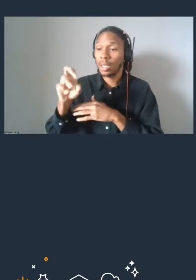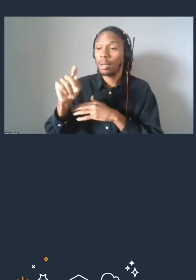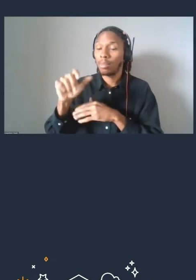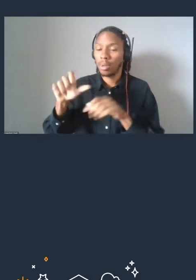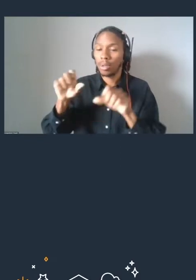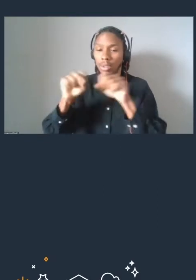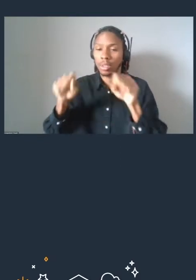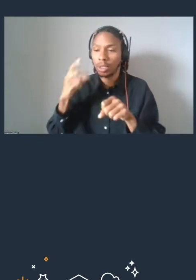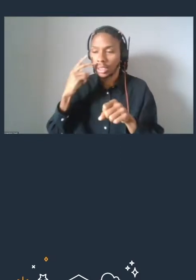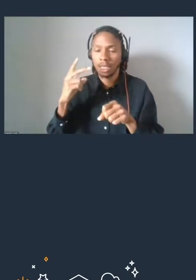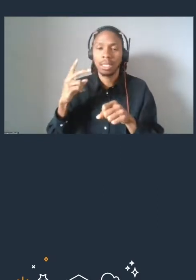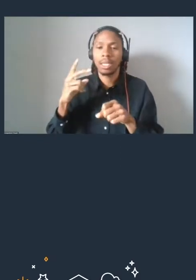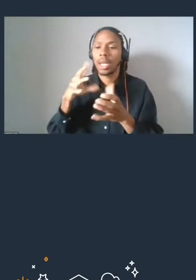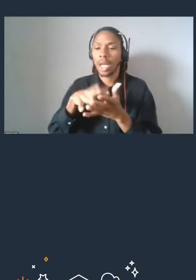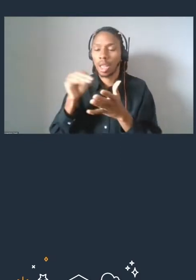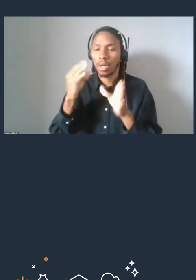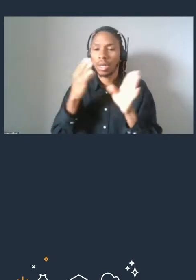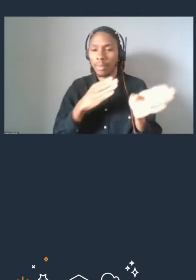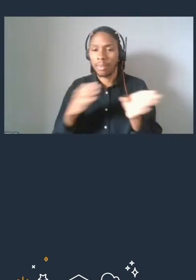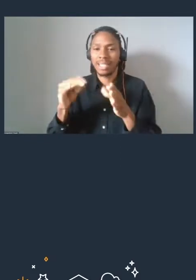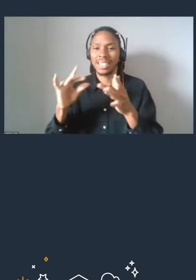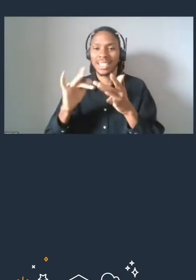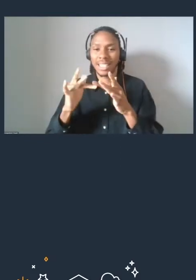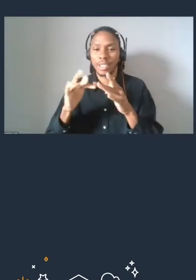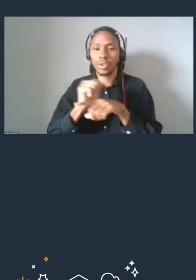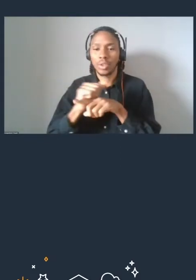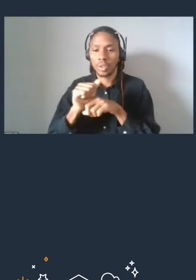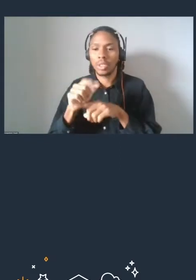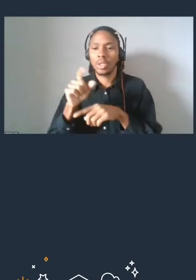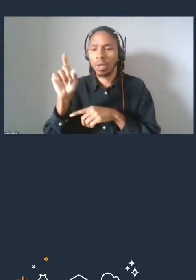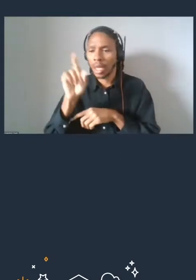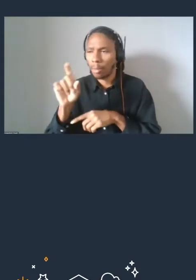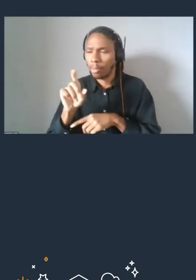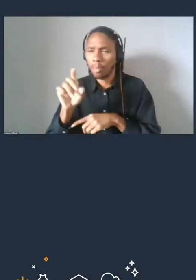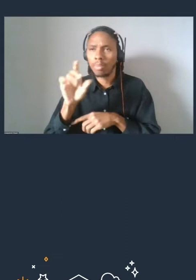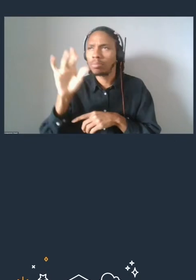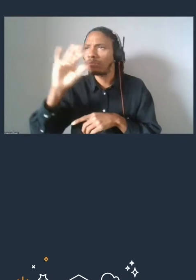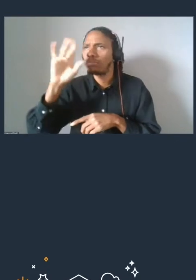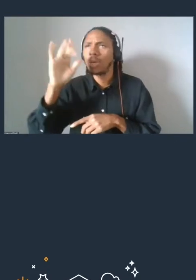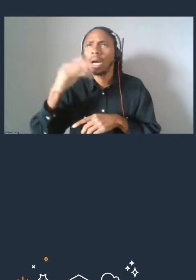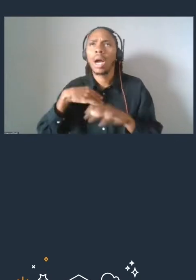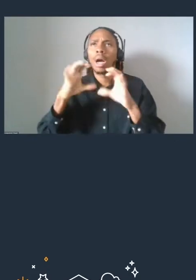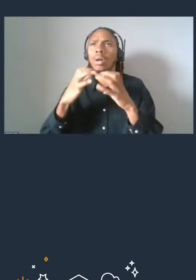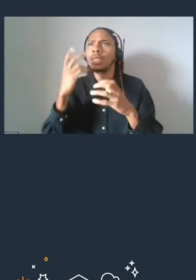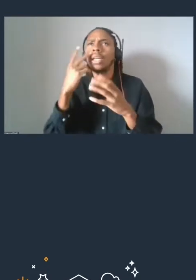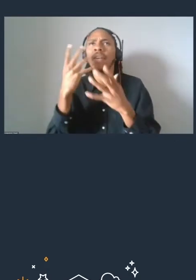and digital training. You'll be able to browse our courses and filter by what is your preferred language,